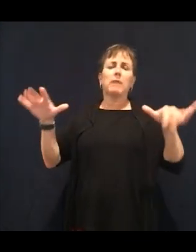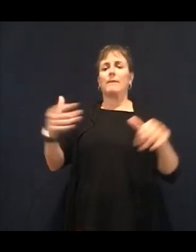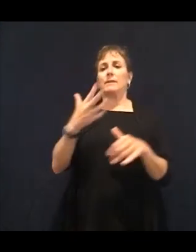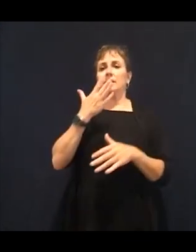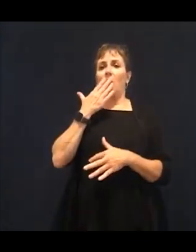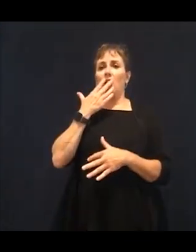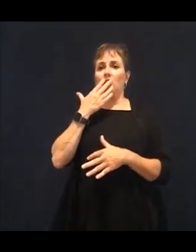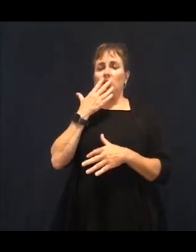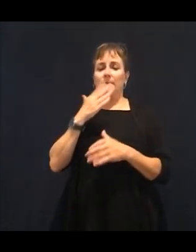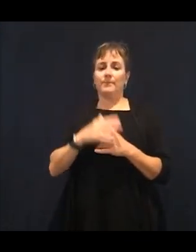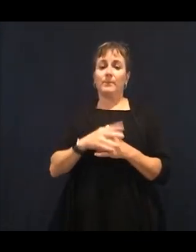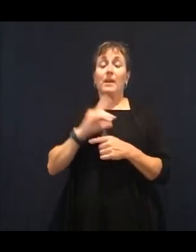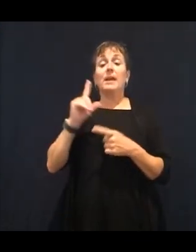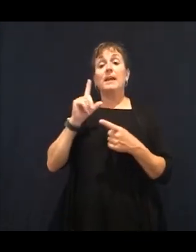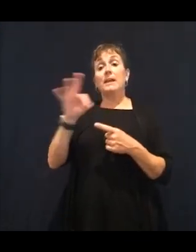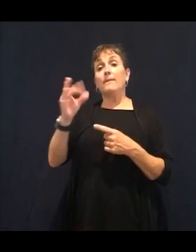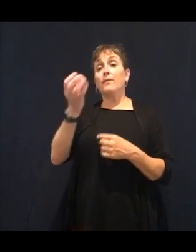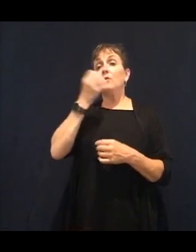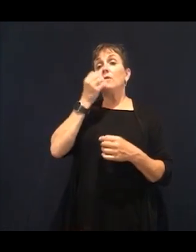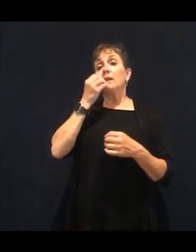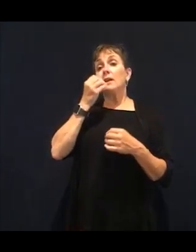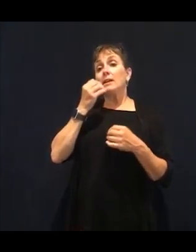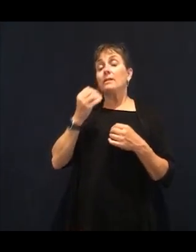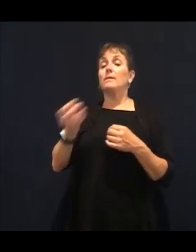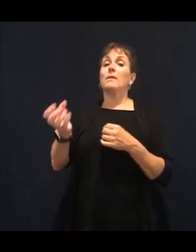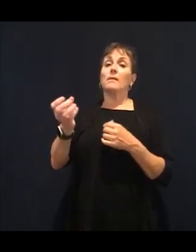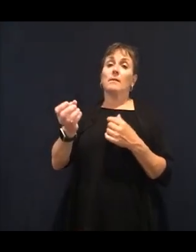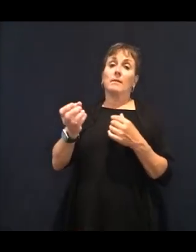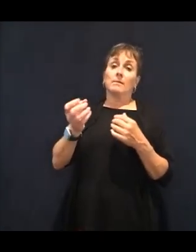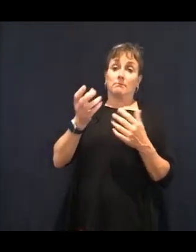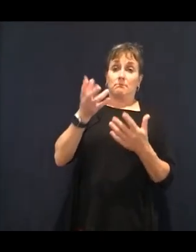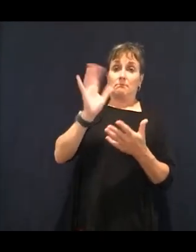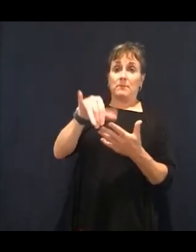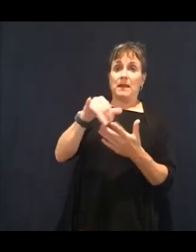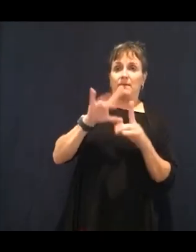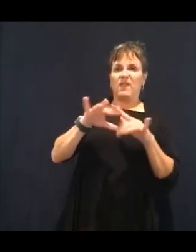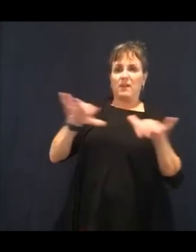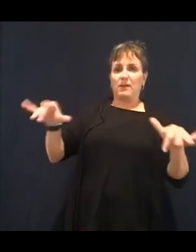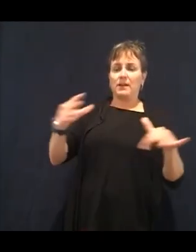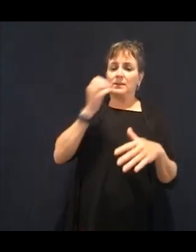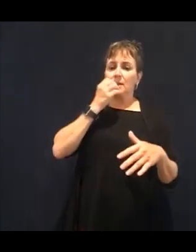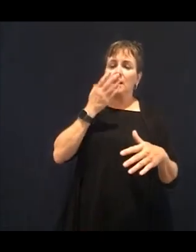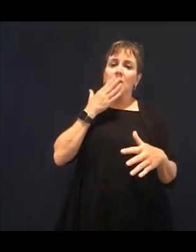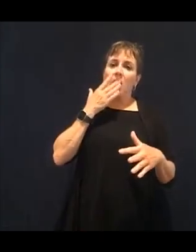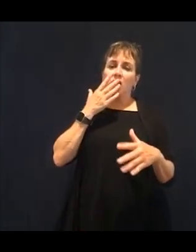Right. All of the flavorings and the sugars and